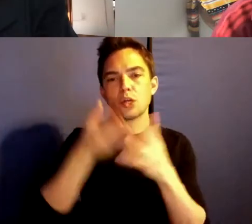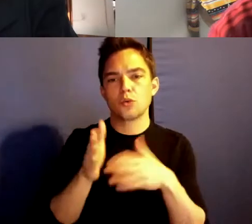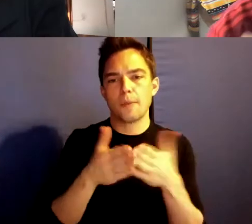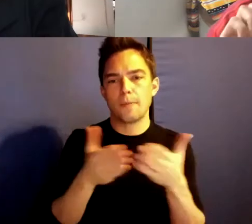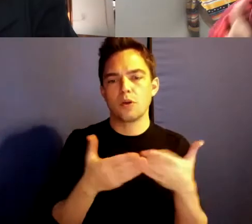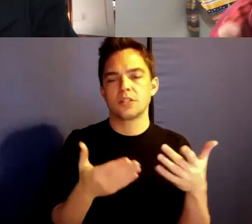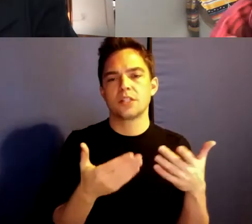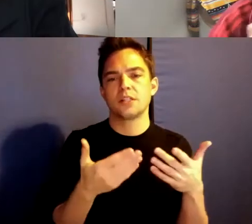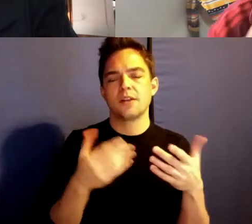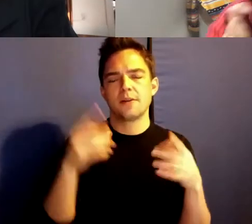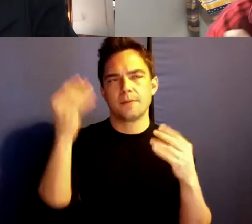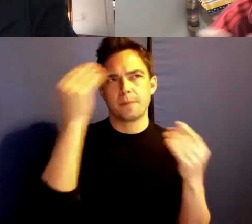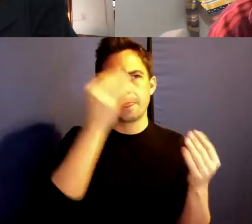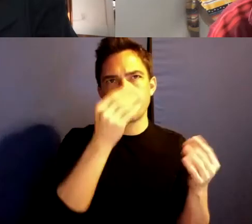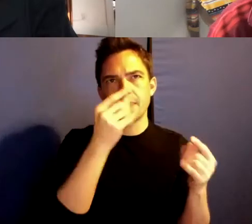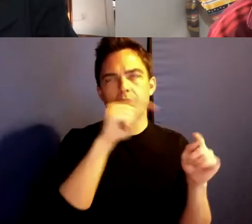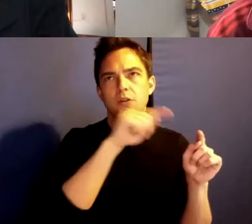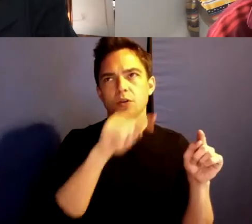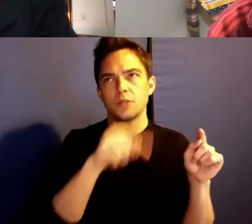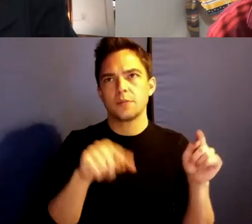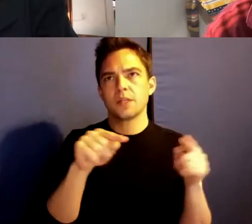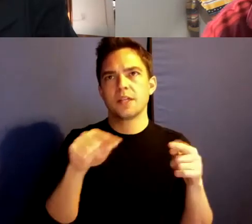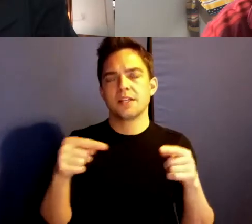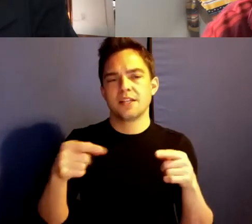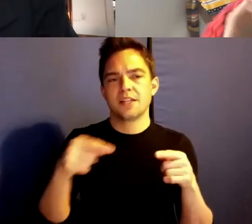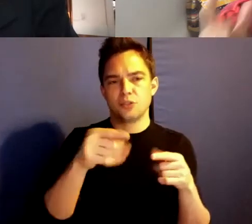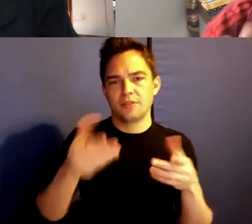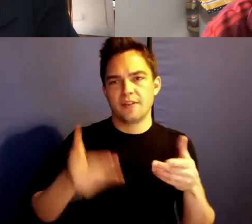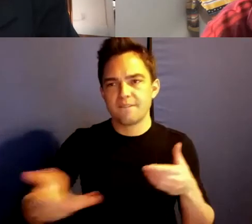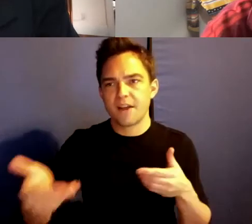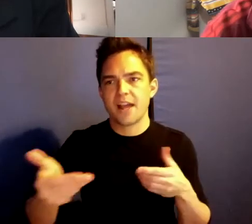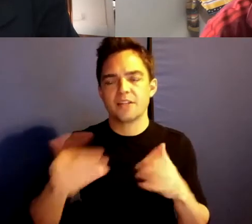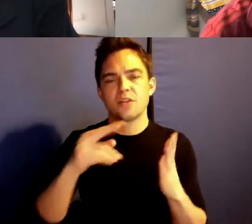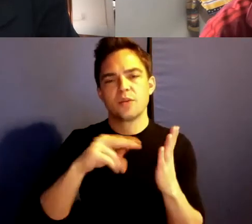of invitation, but also a pathway of breaking and what it means.